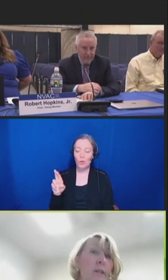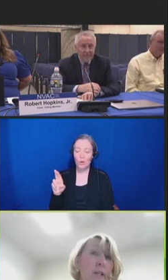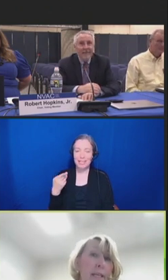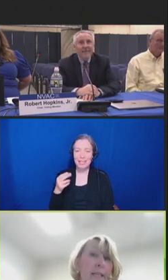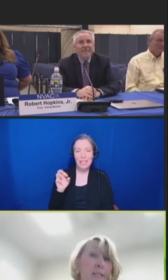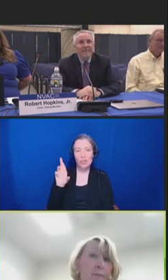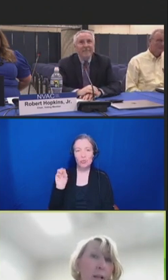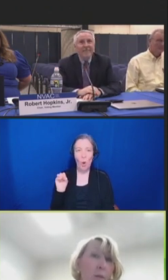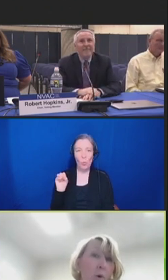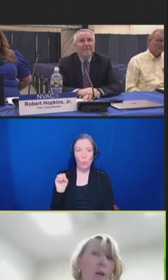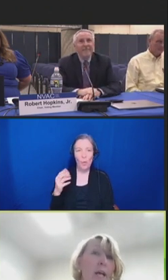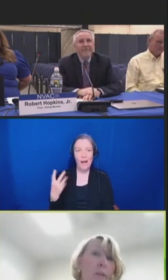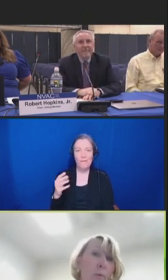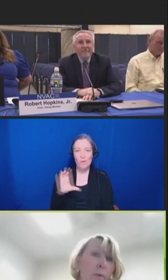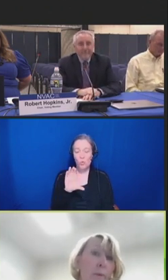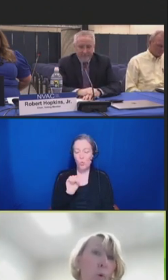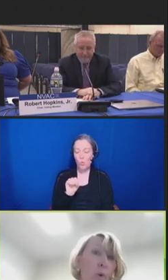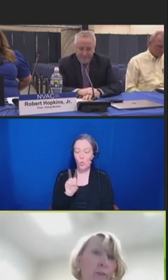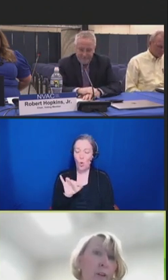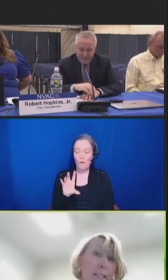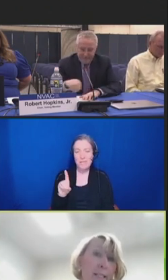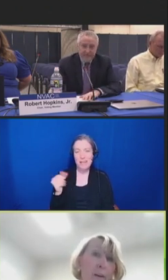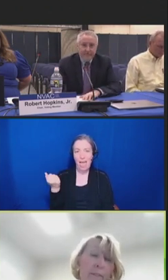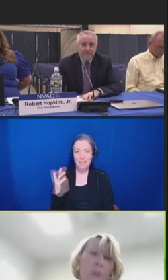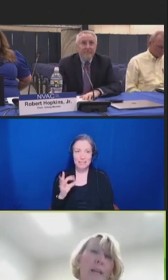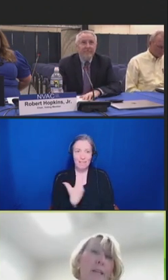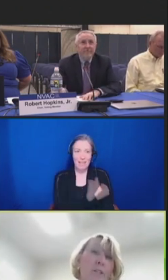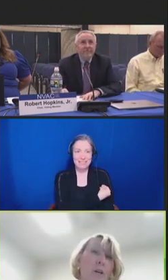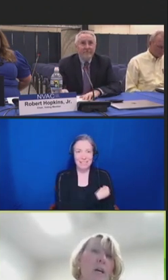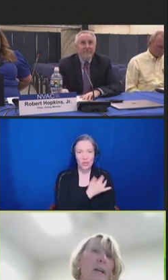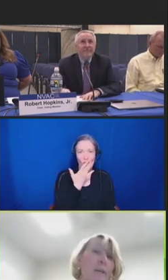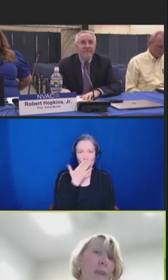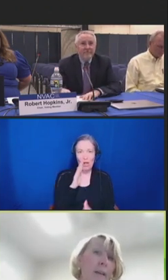And the link is available in the written report, if you'd like to download that to convey the